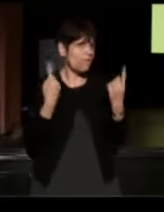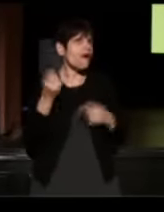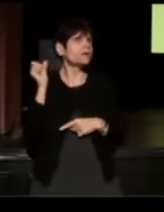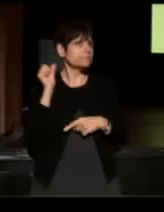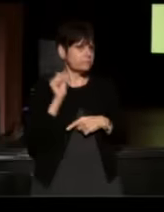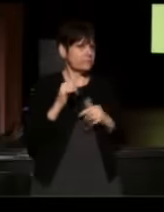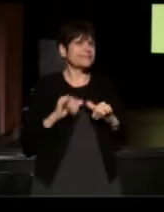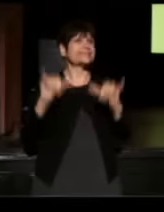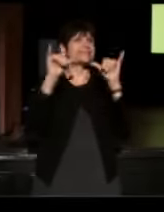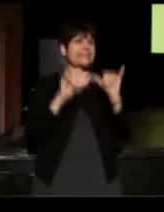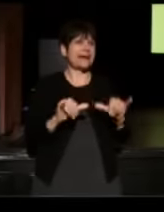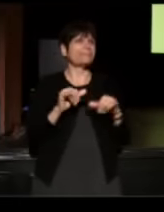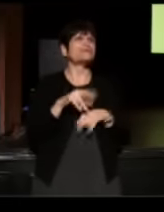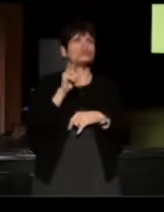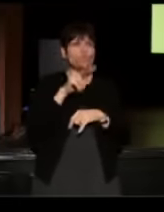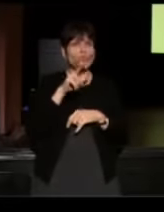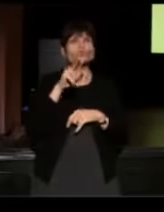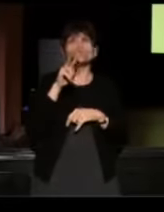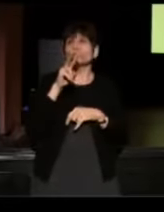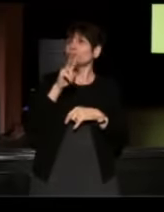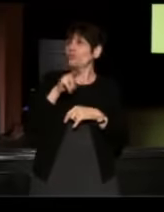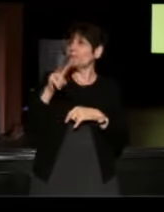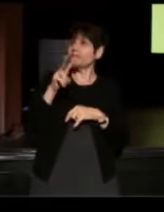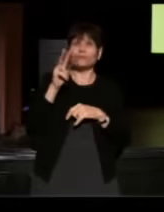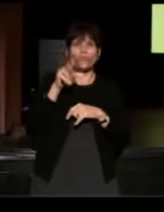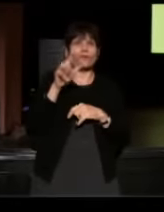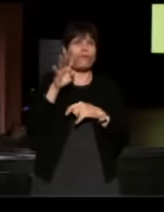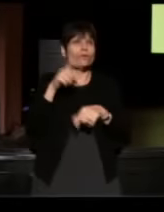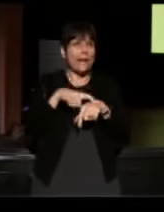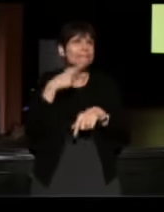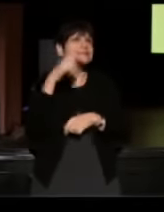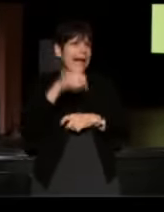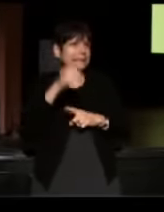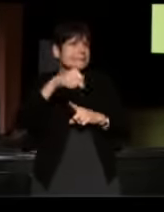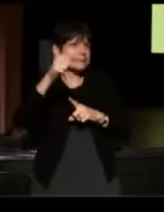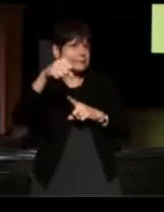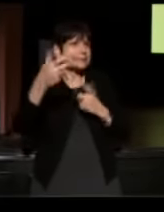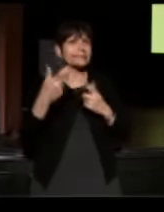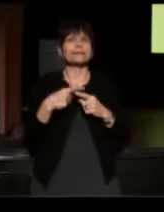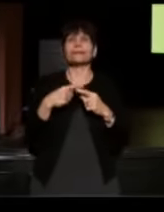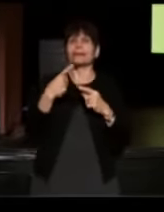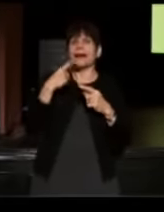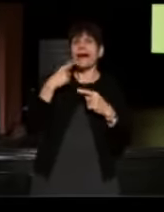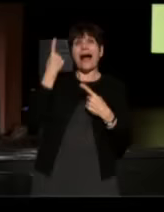(Annie) Yeah, 25 times yes. (chuckles) (Danny) You see the thing of it is, I always feel guilty